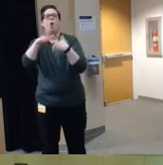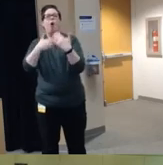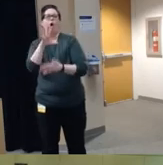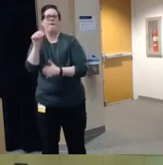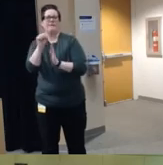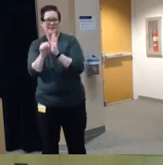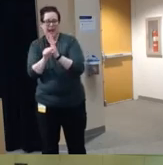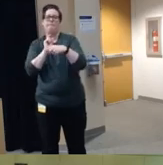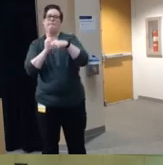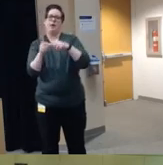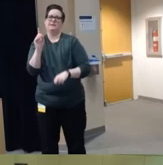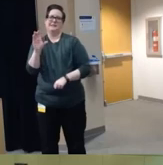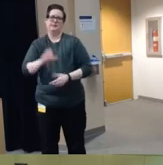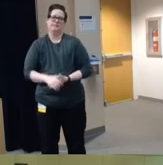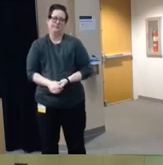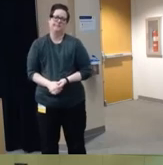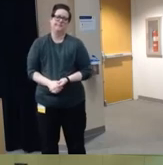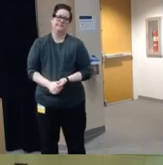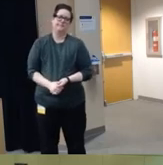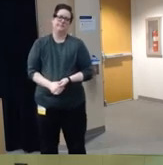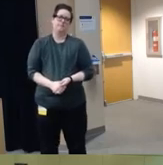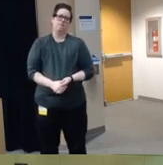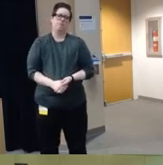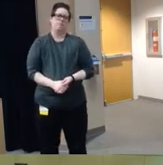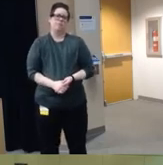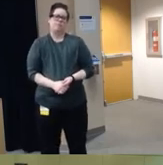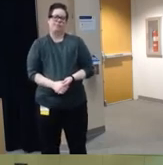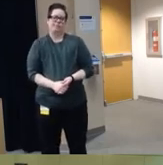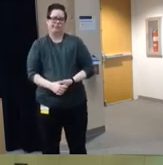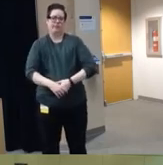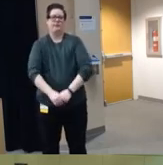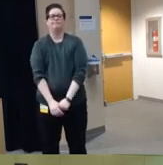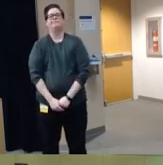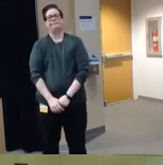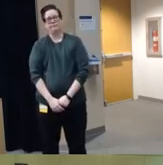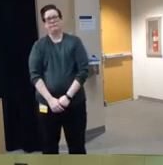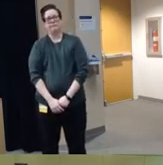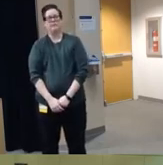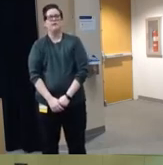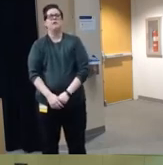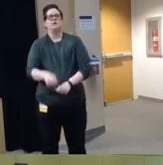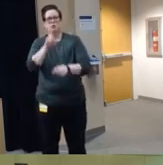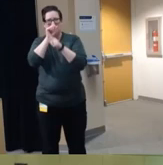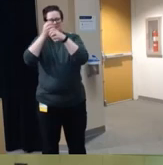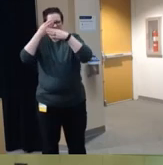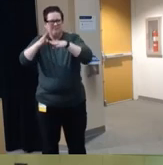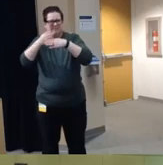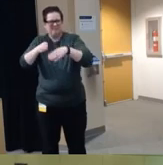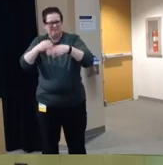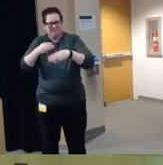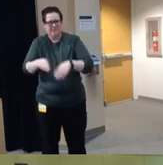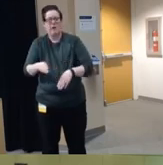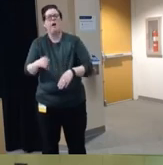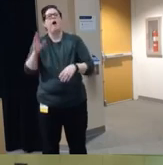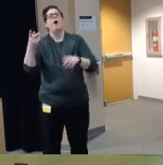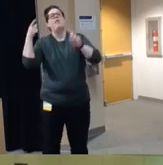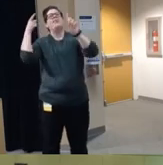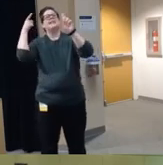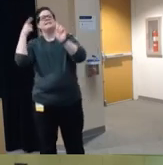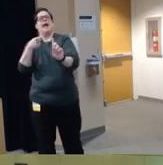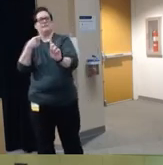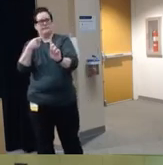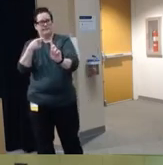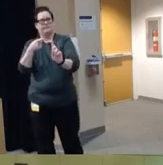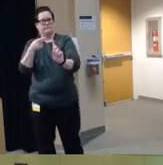DC so really breaking down the Pediatric firearm deaths by intent um you can see that um you know